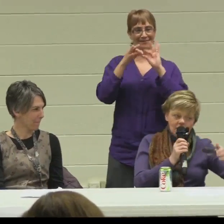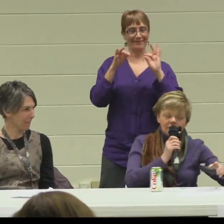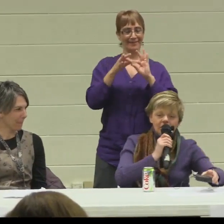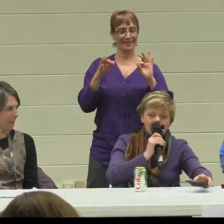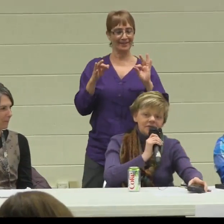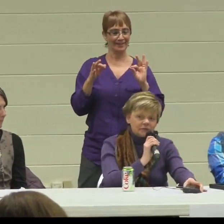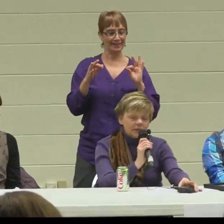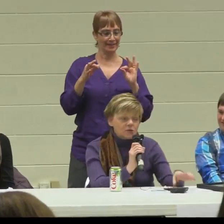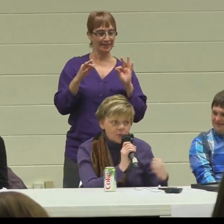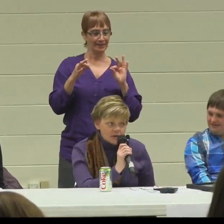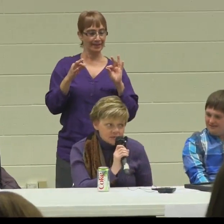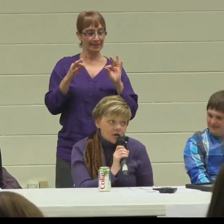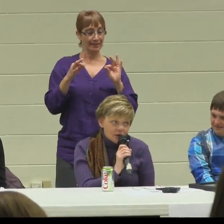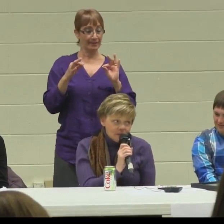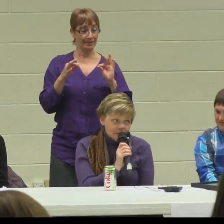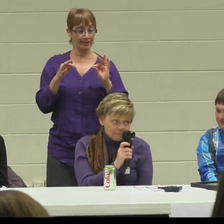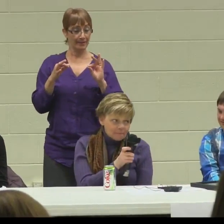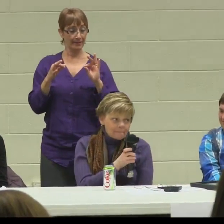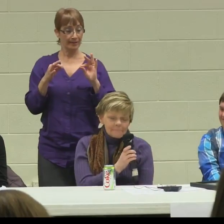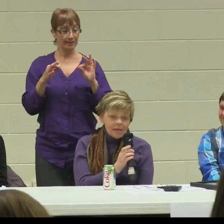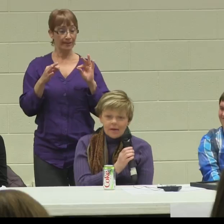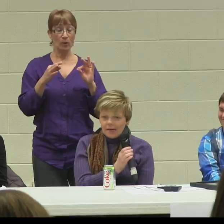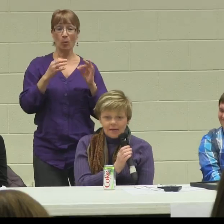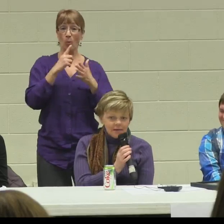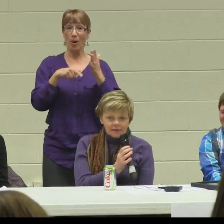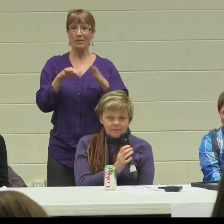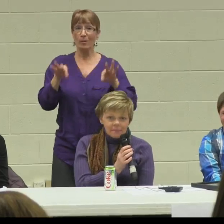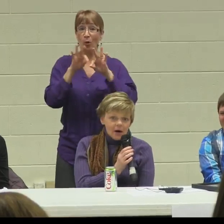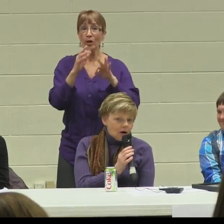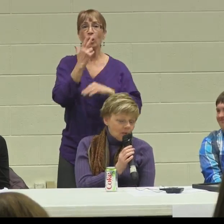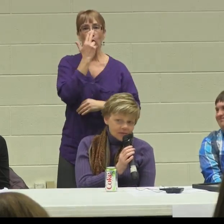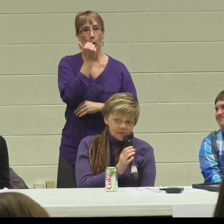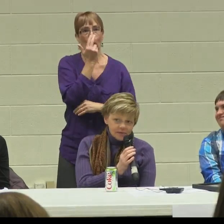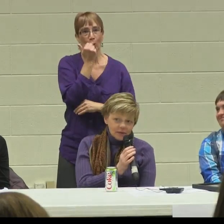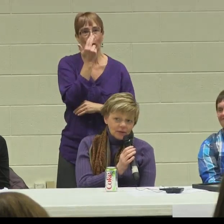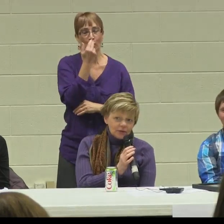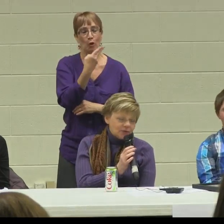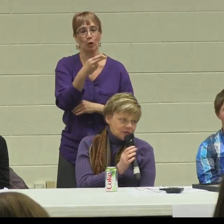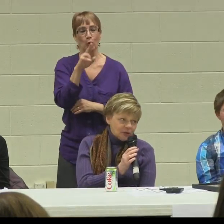one of our best friends was humor and always using